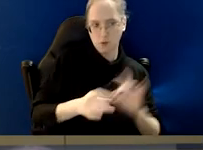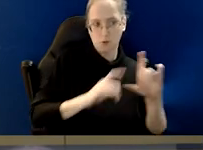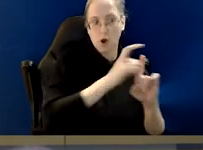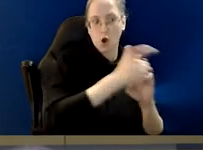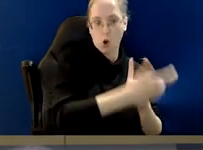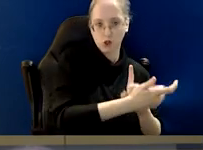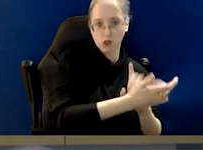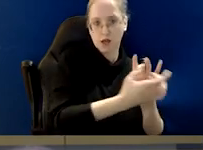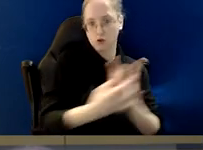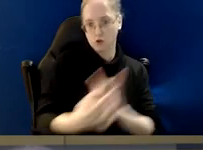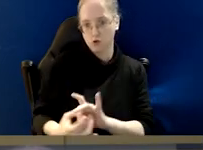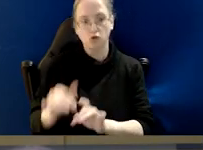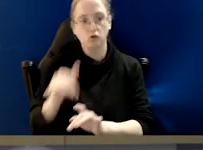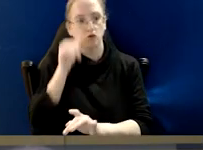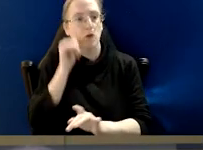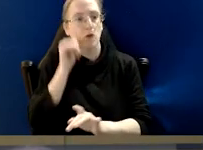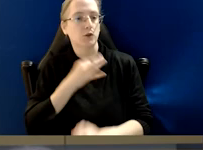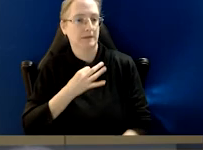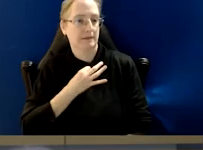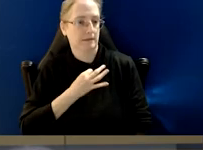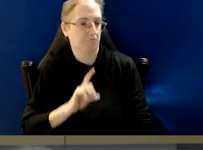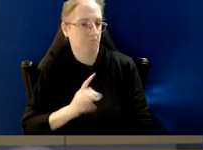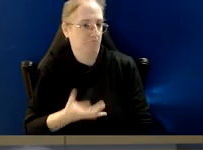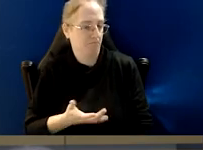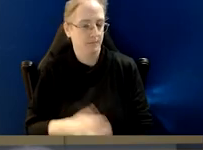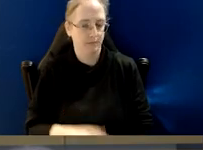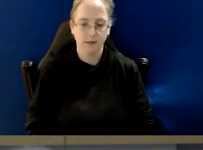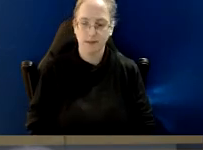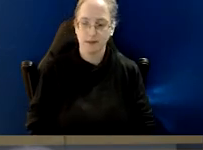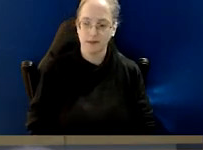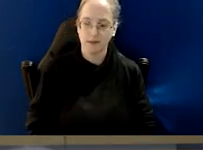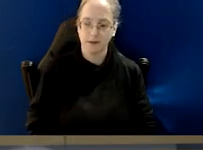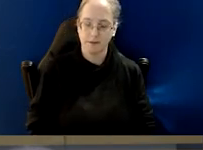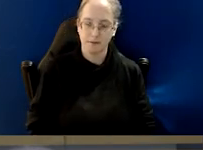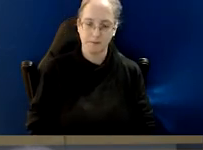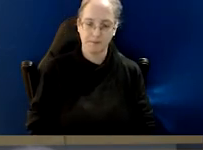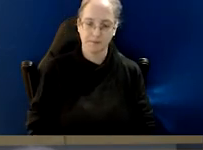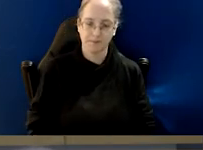the relationship between culture and corruption risks?